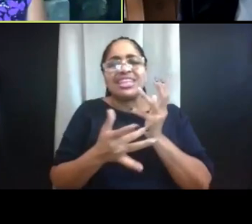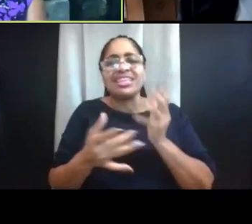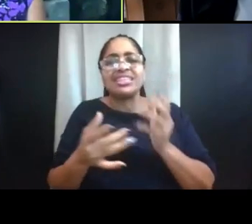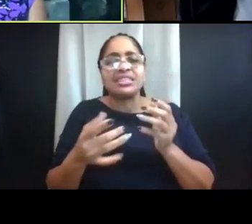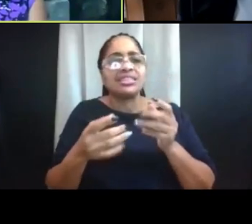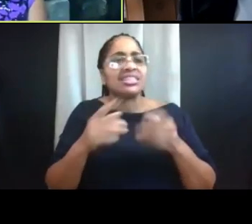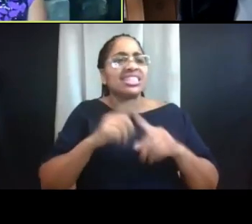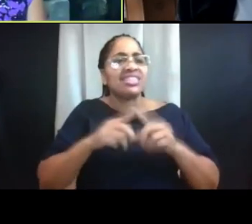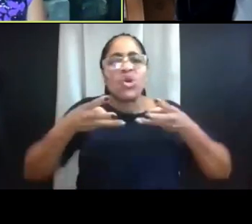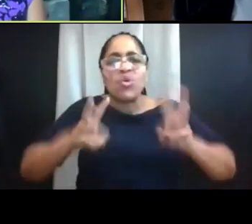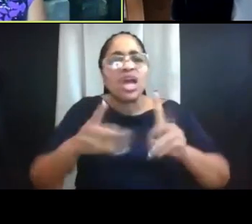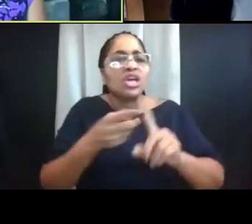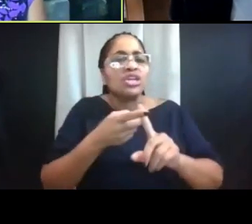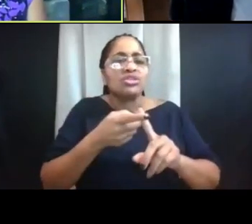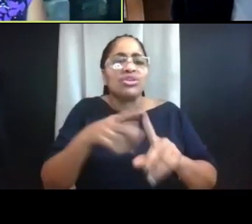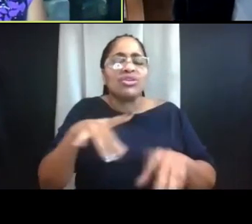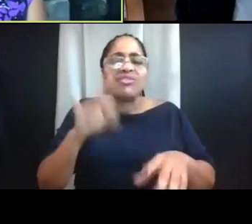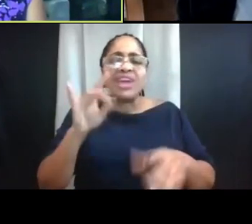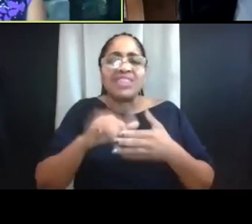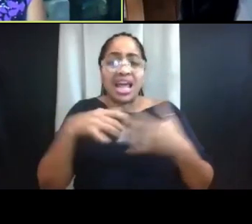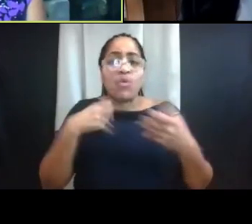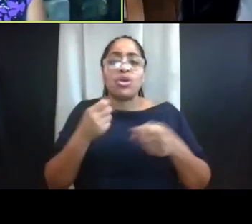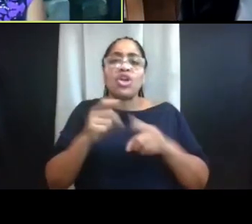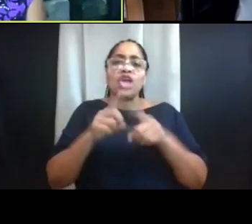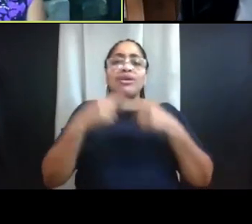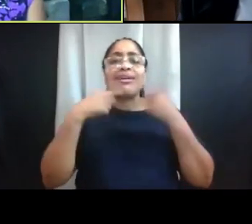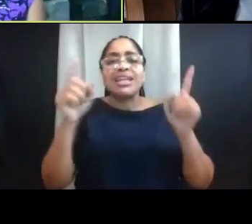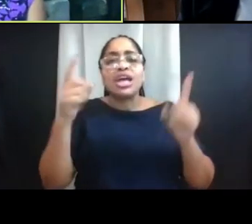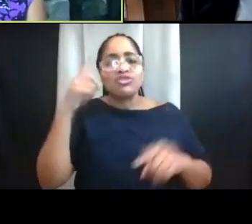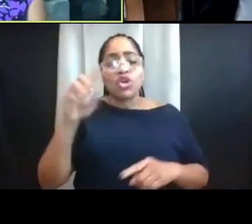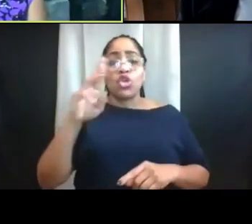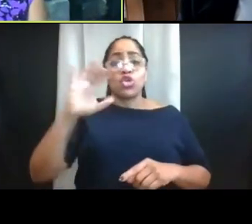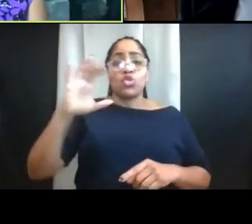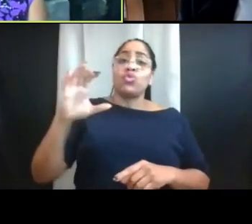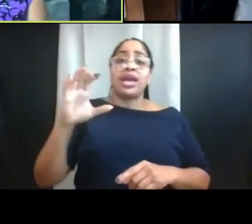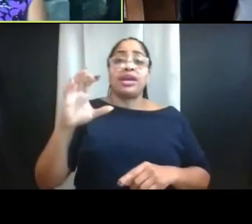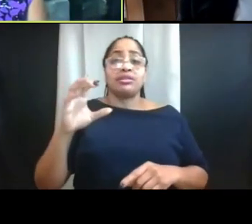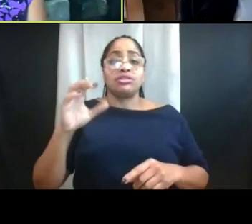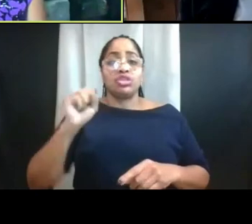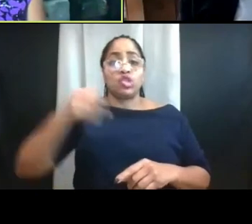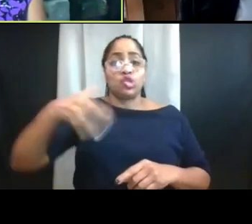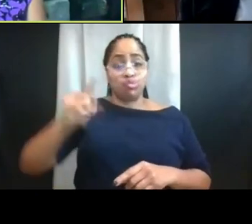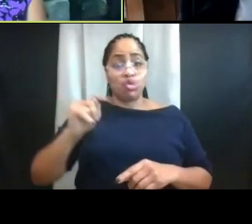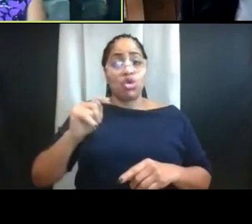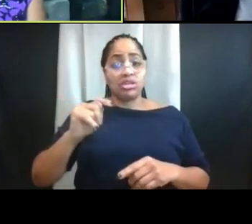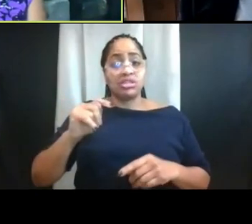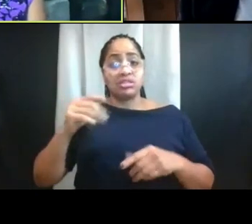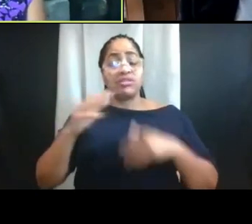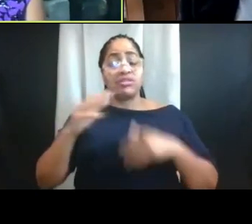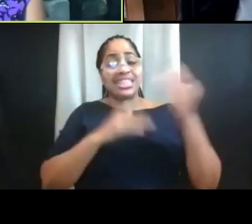I wanted to make a plug for the campus recreational sports facilities. These will continue to be available with reduced operations and hours.